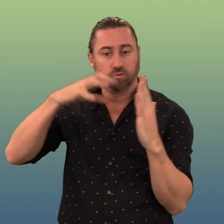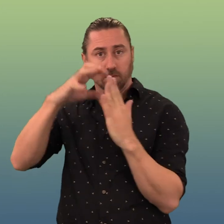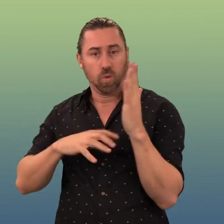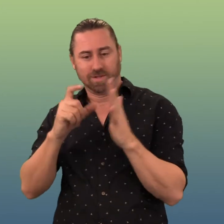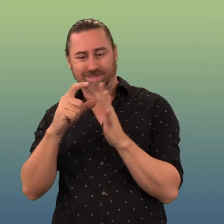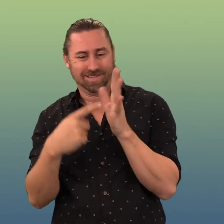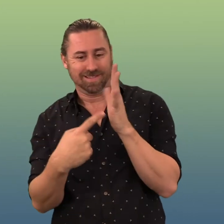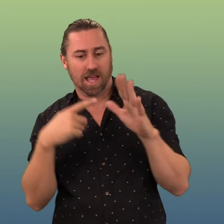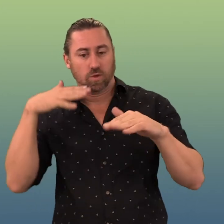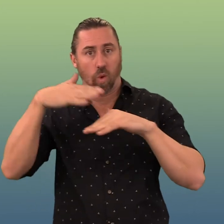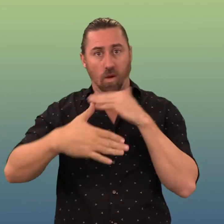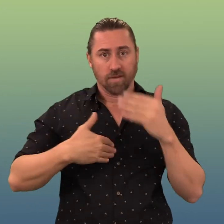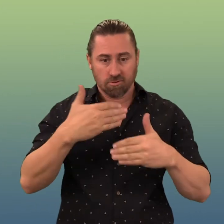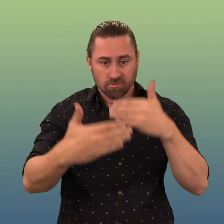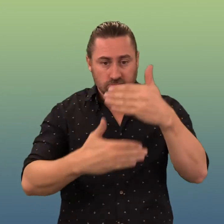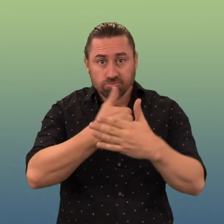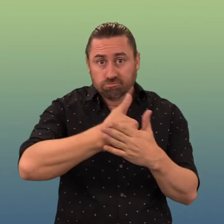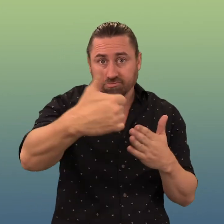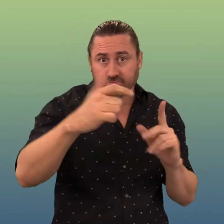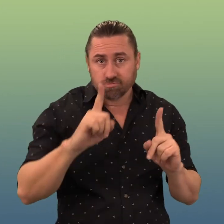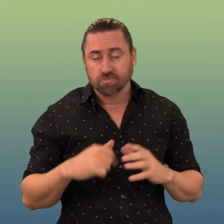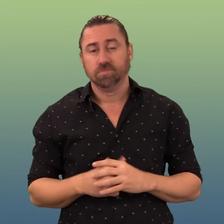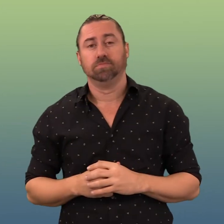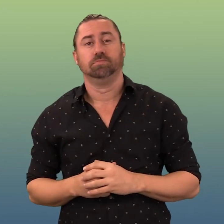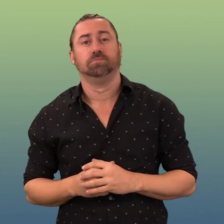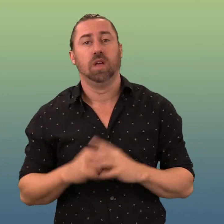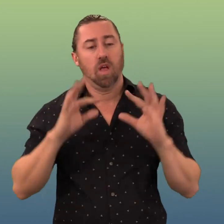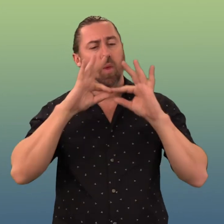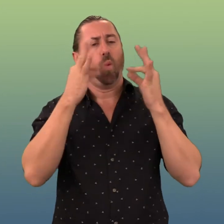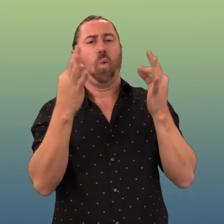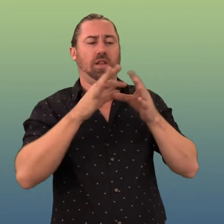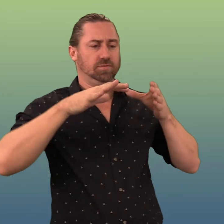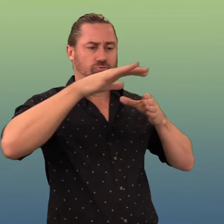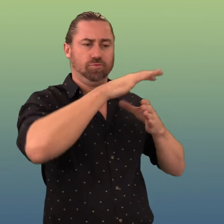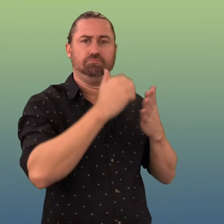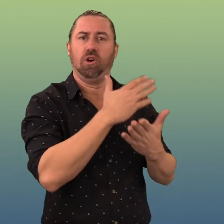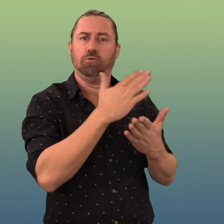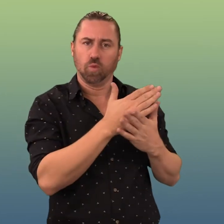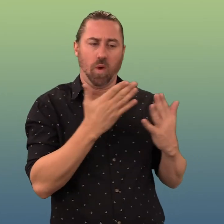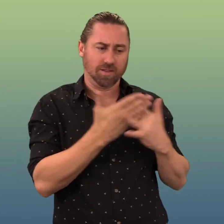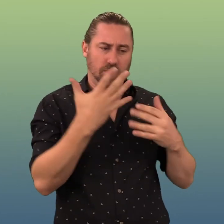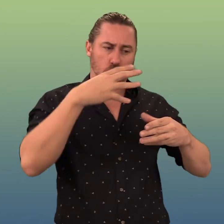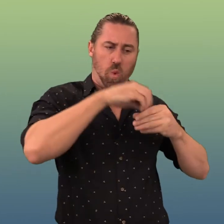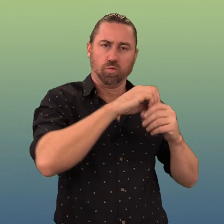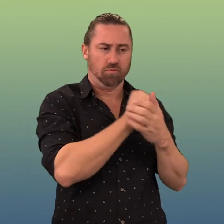What is the roadmap to fulfil TMR's vision? One, initiate change.